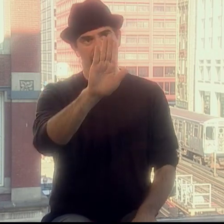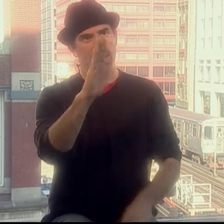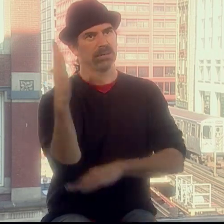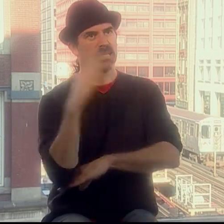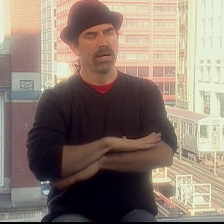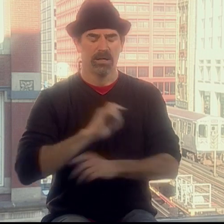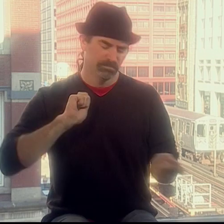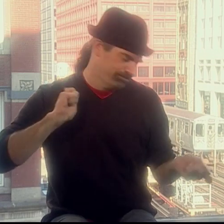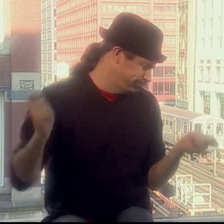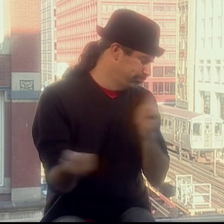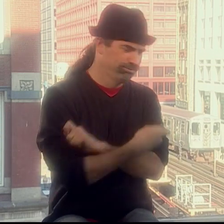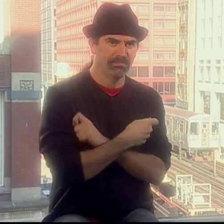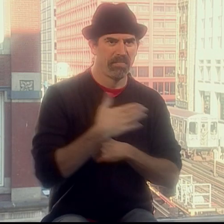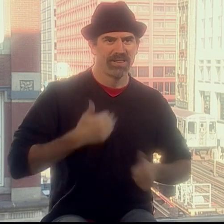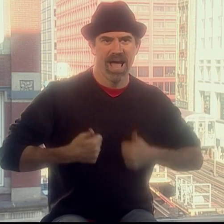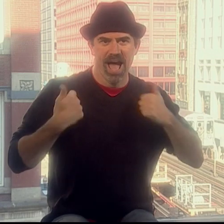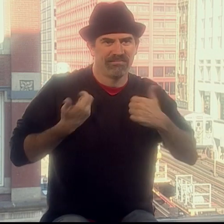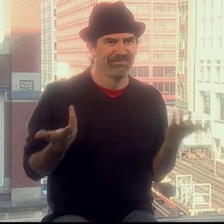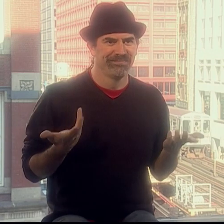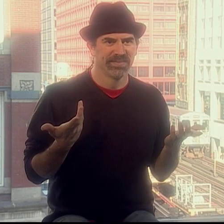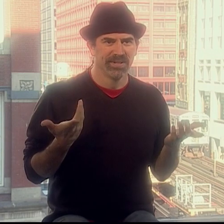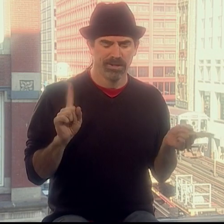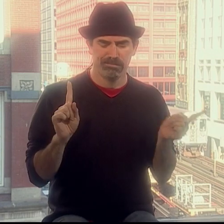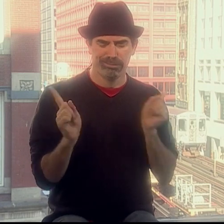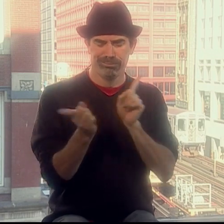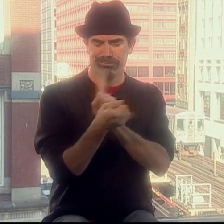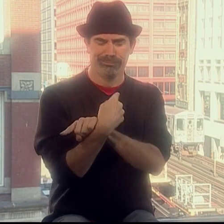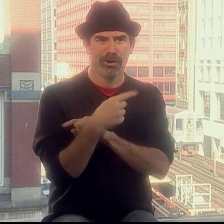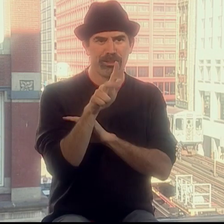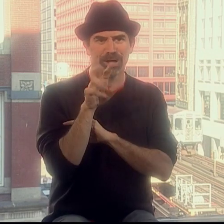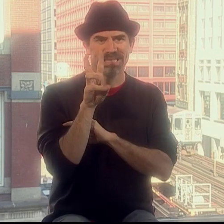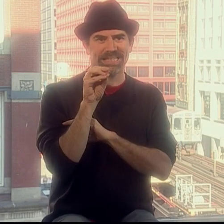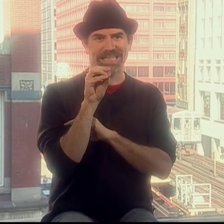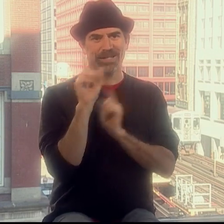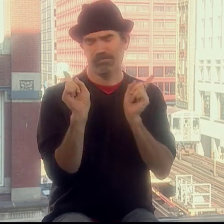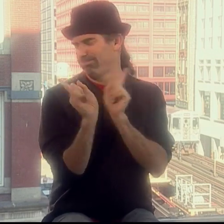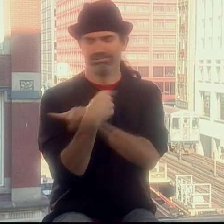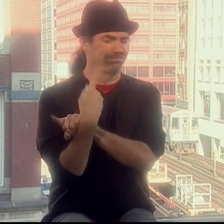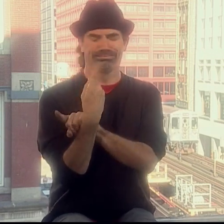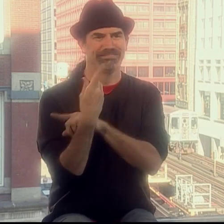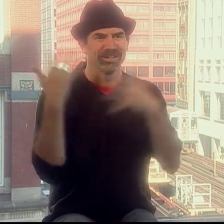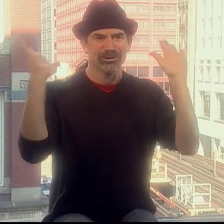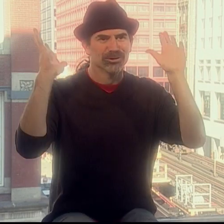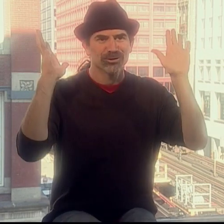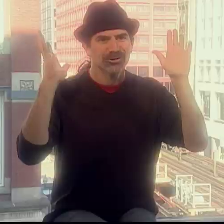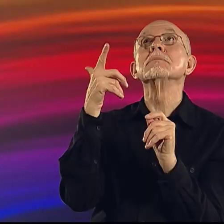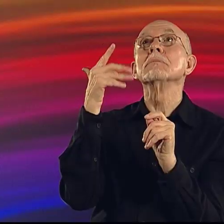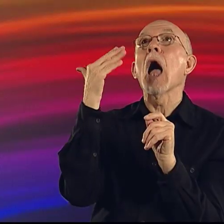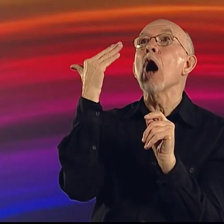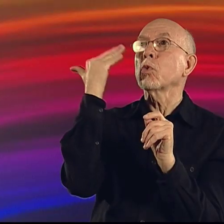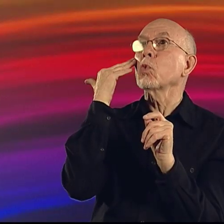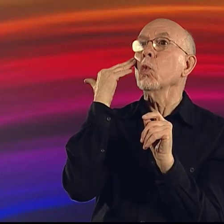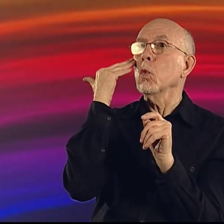I mean, I had no idea that was gonna be the day that changed my life - 360 degrees - I mean, totally turned me around!